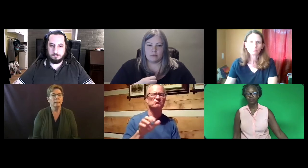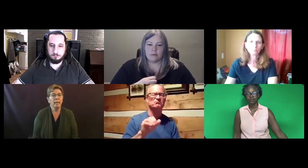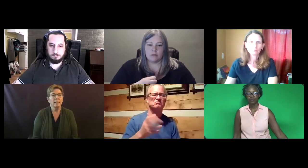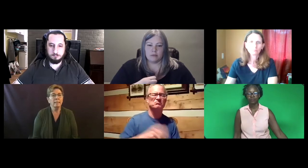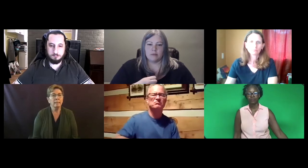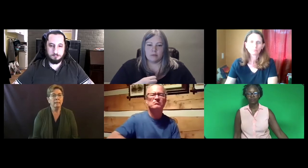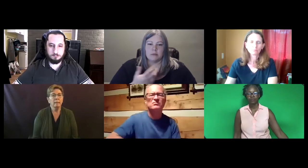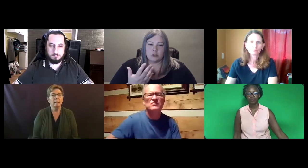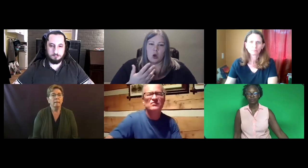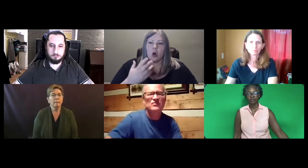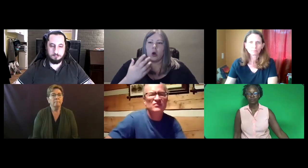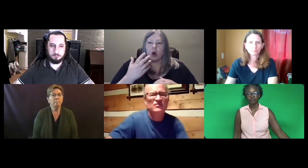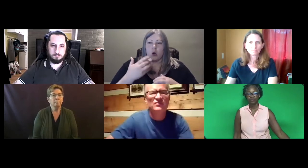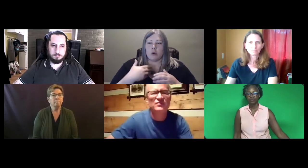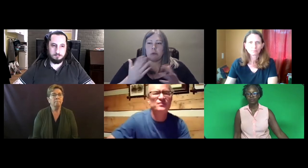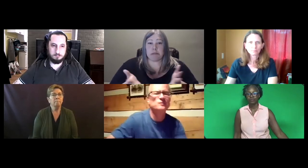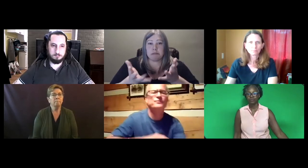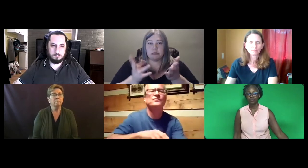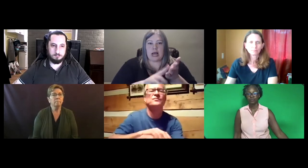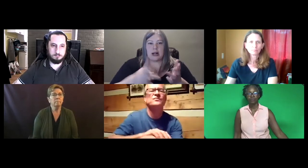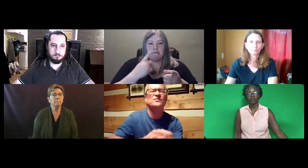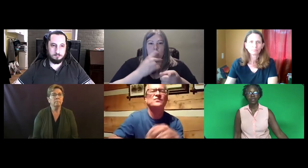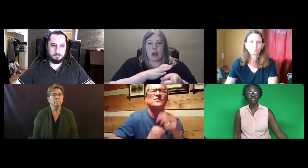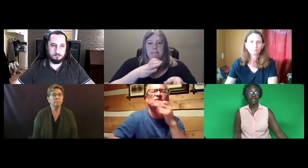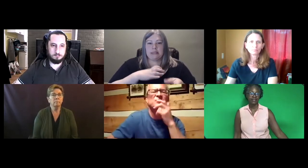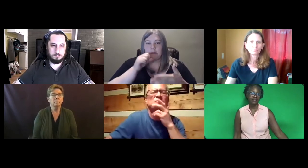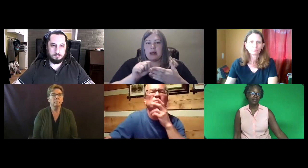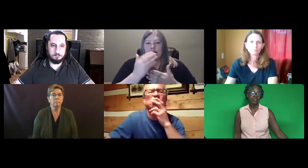Uh-huh . Katie: Yes.